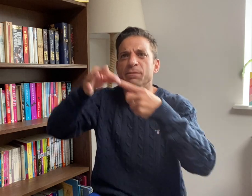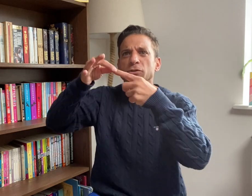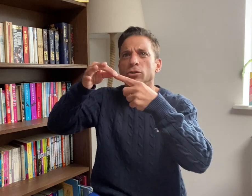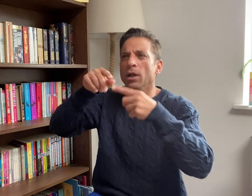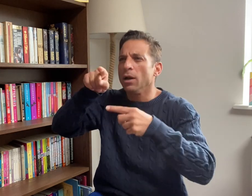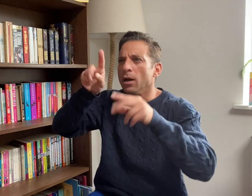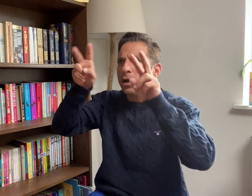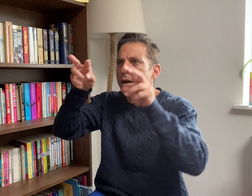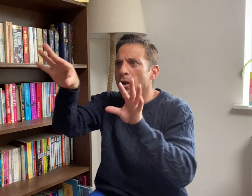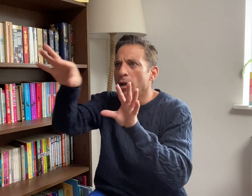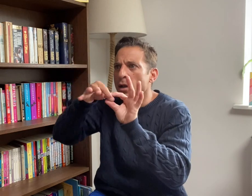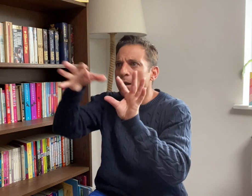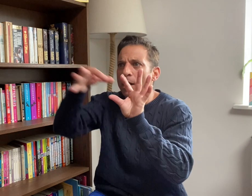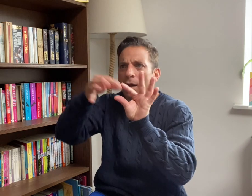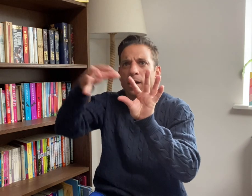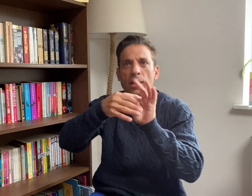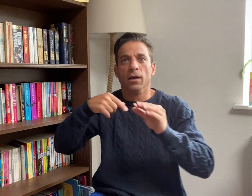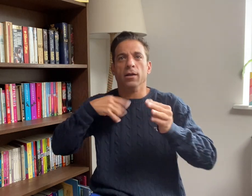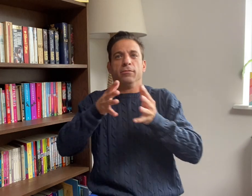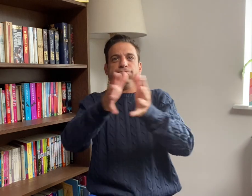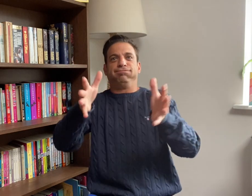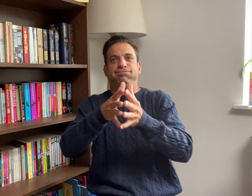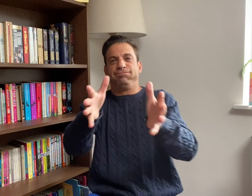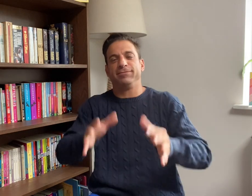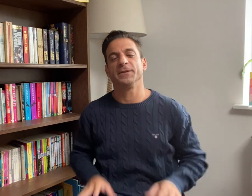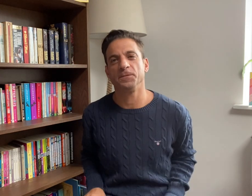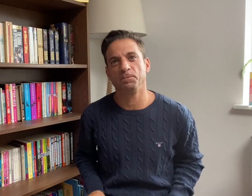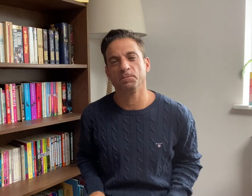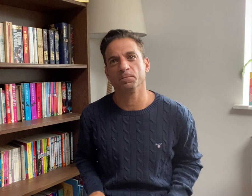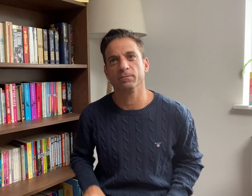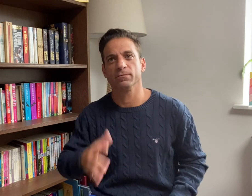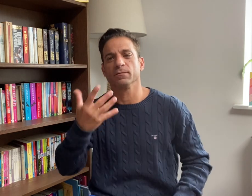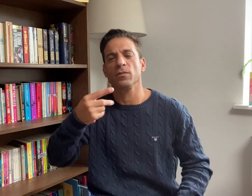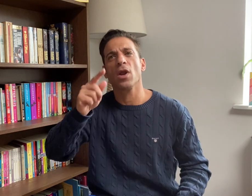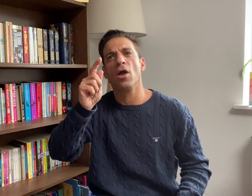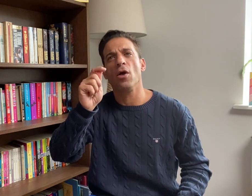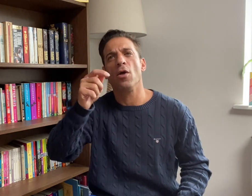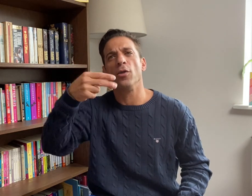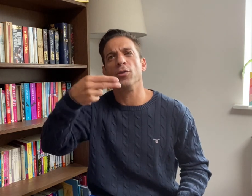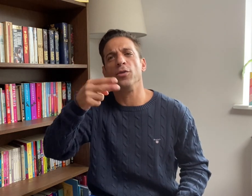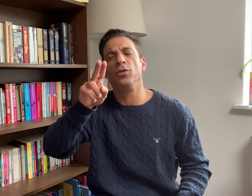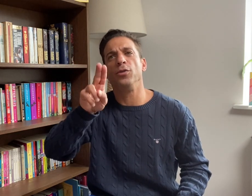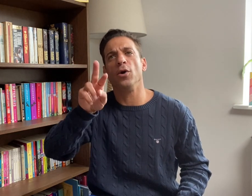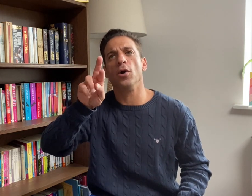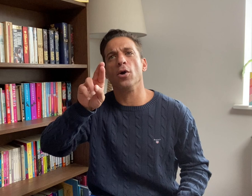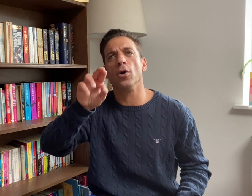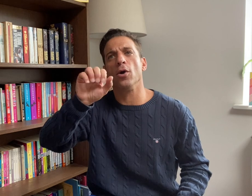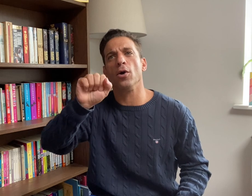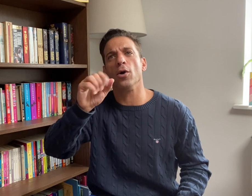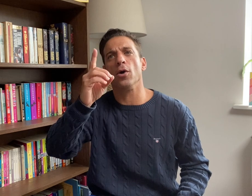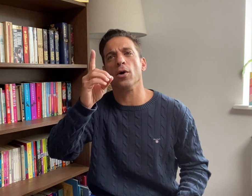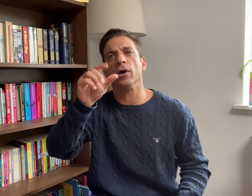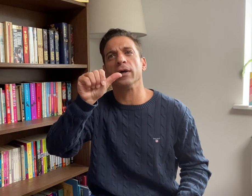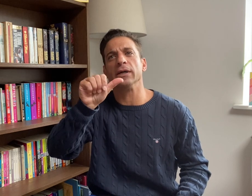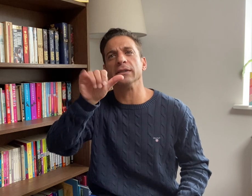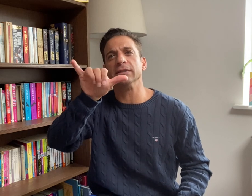Over the last three Thursdays, we discussed Interpreters on TV -